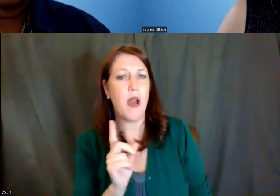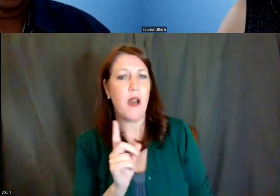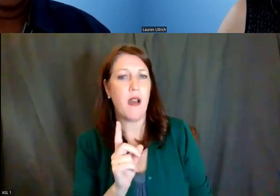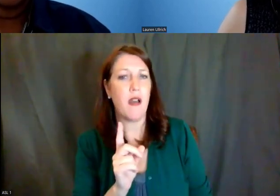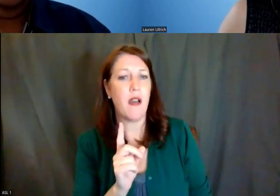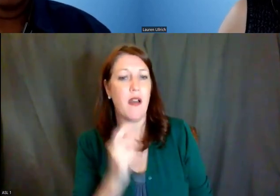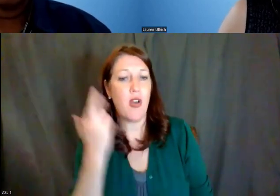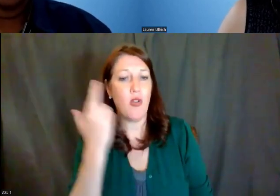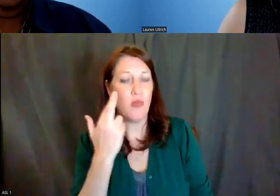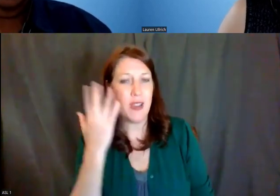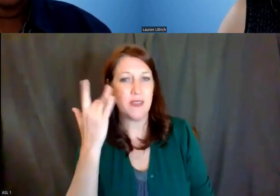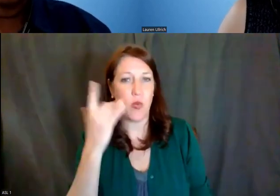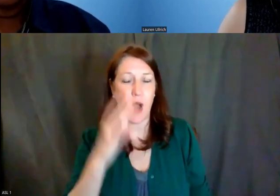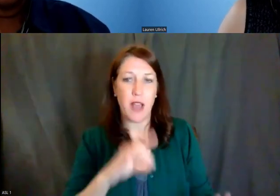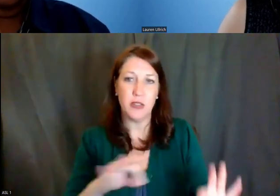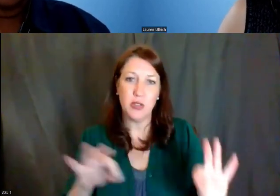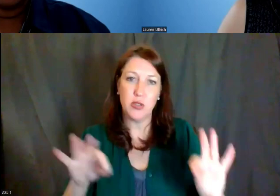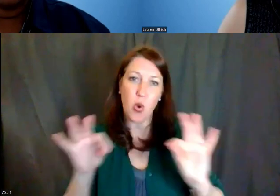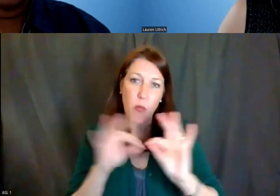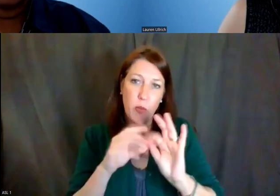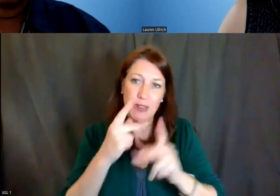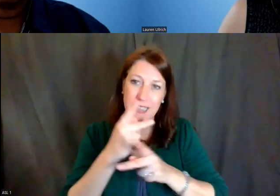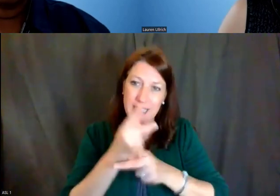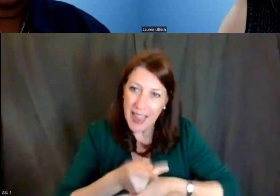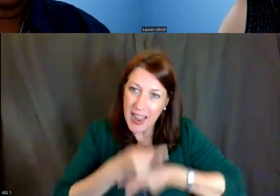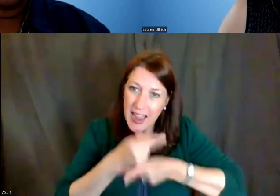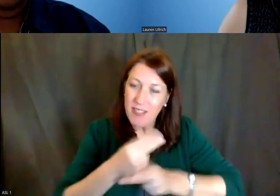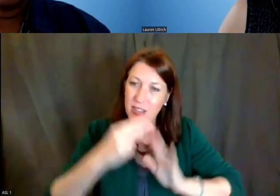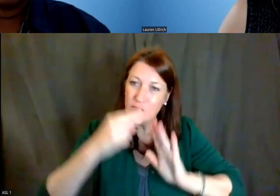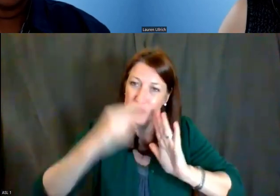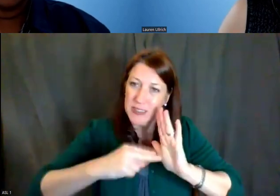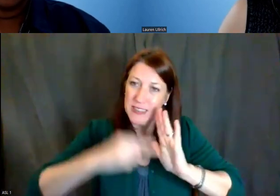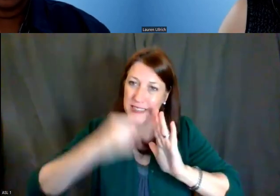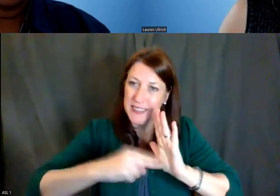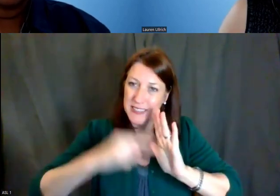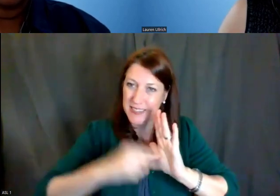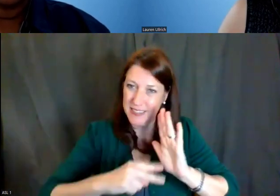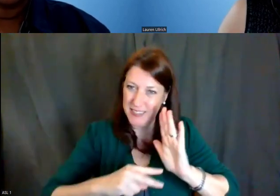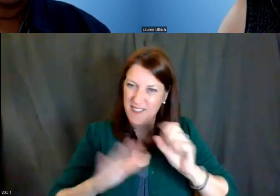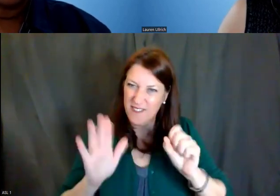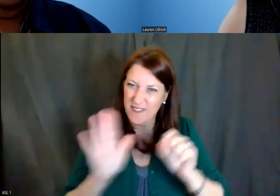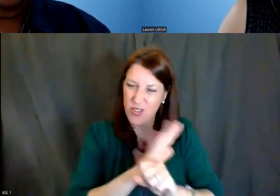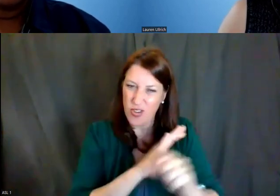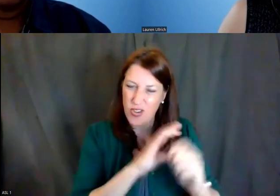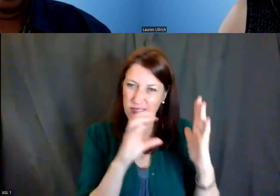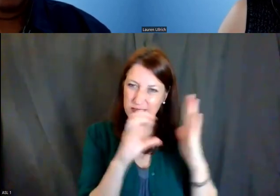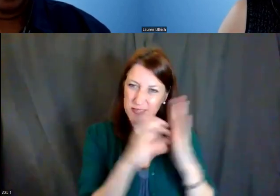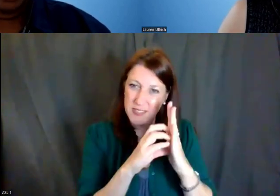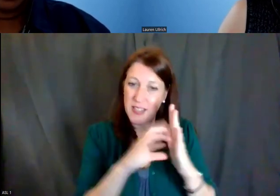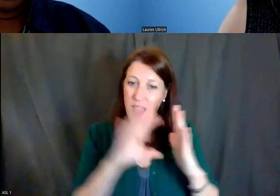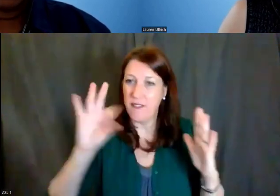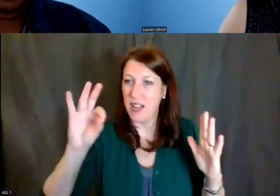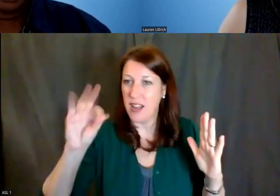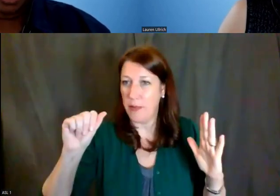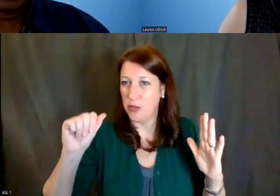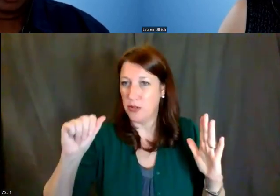why it's so important to carefully read the funding opportunity announcement, and if you have questions to reach out